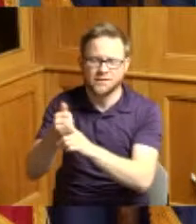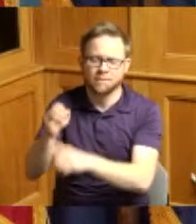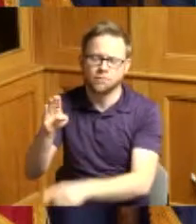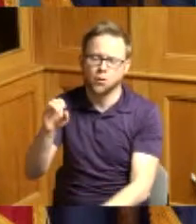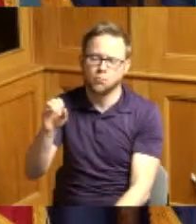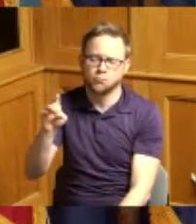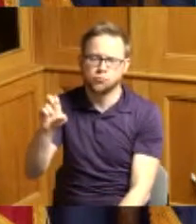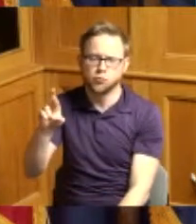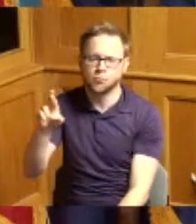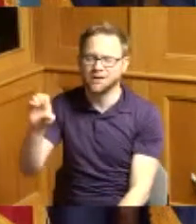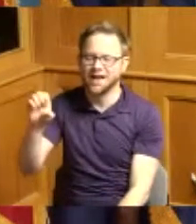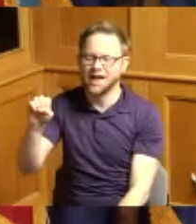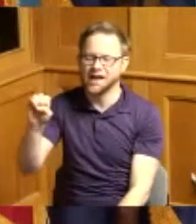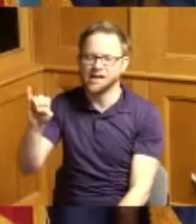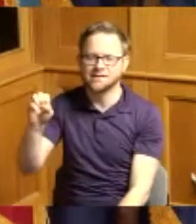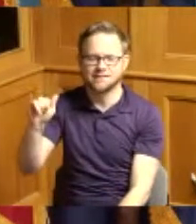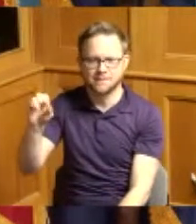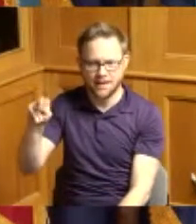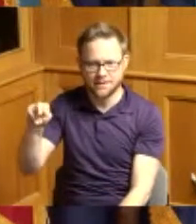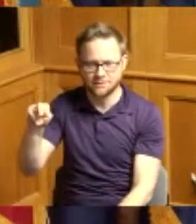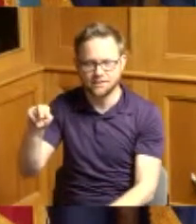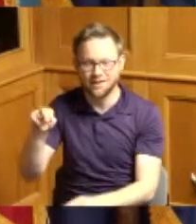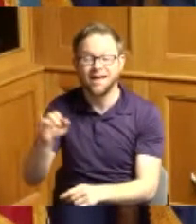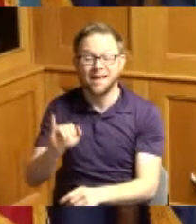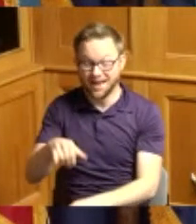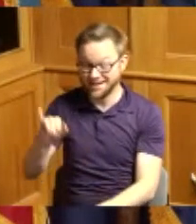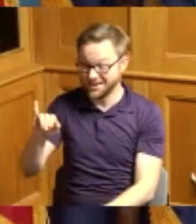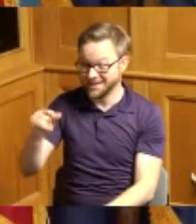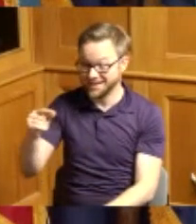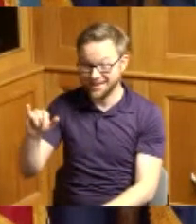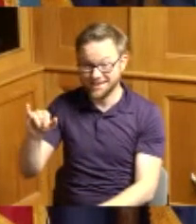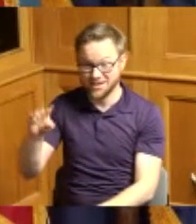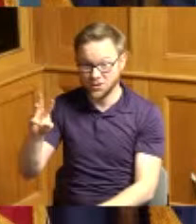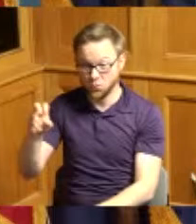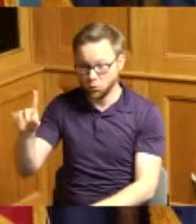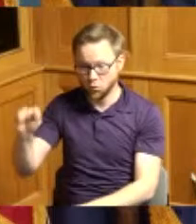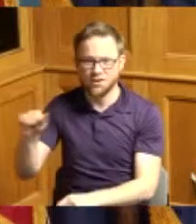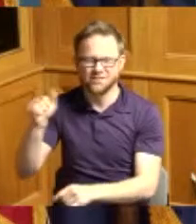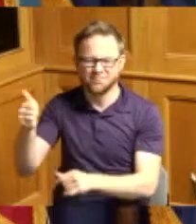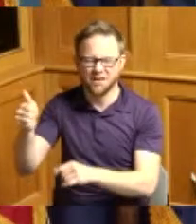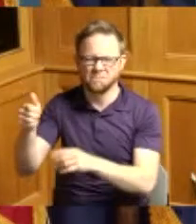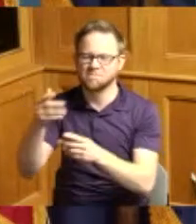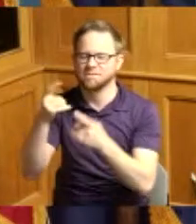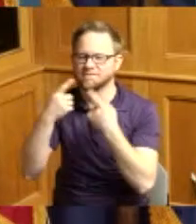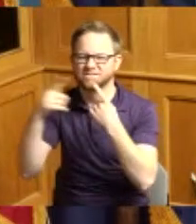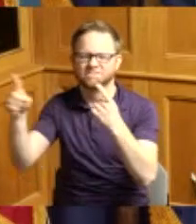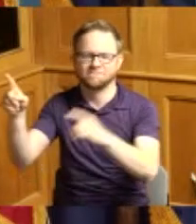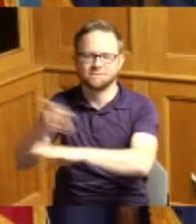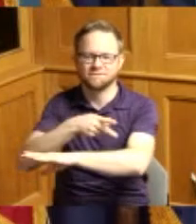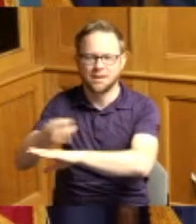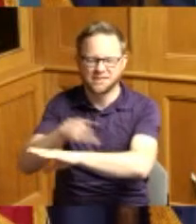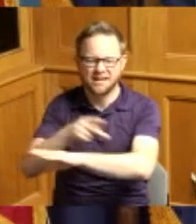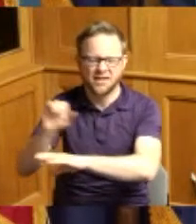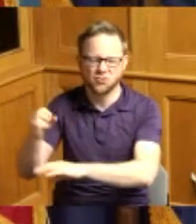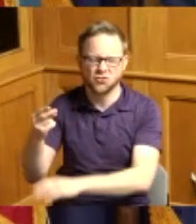Ickey Woods and of course the Ickey Woods shuffle coach Sam Wyche Sam Wyche's no huddle offense